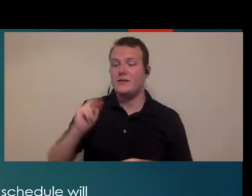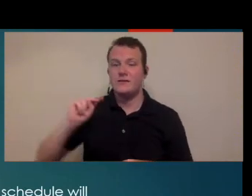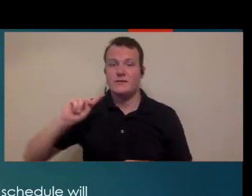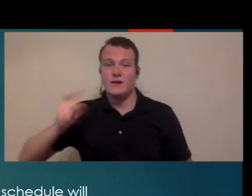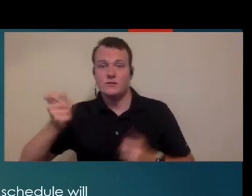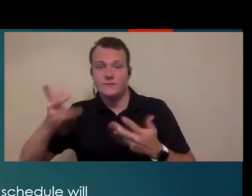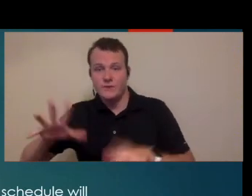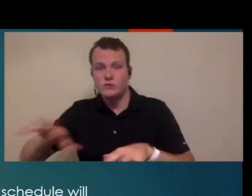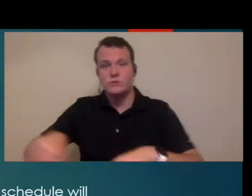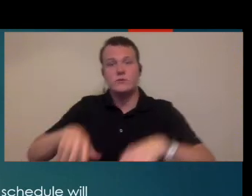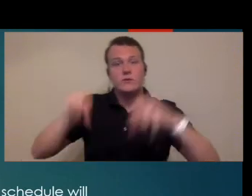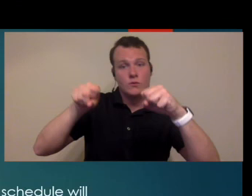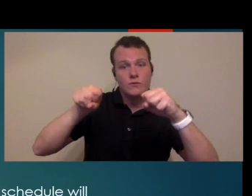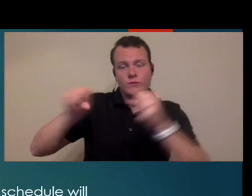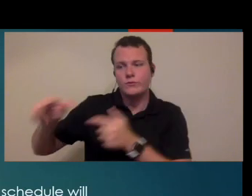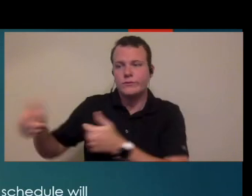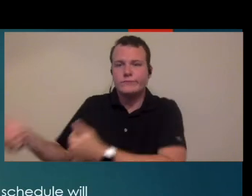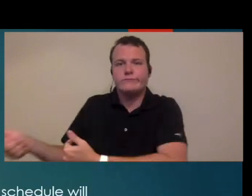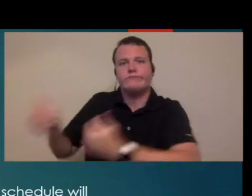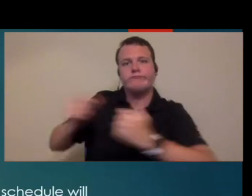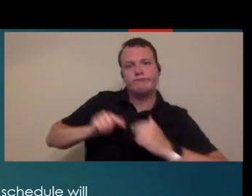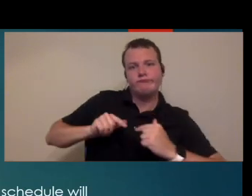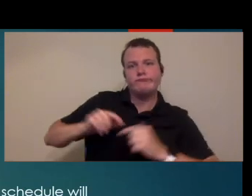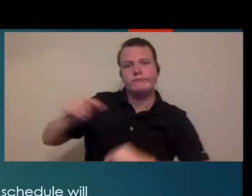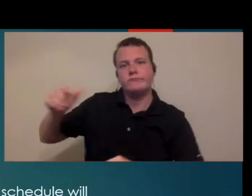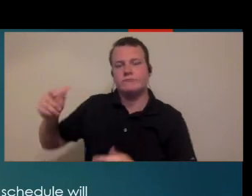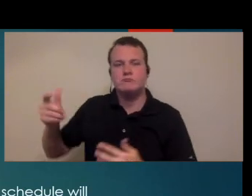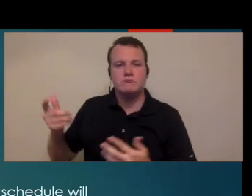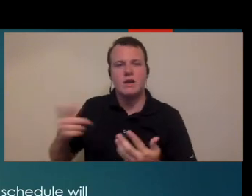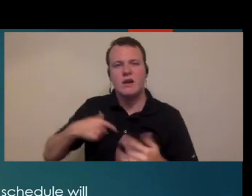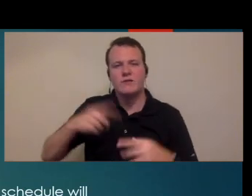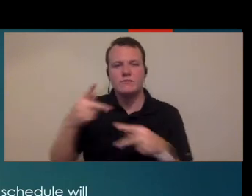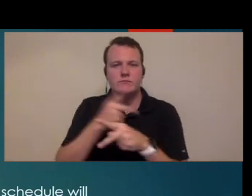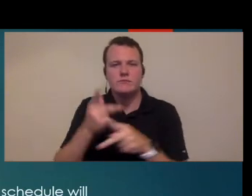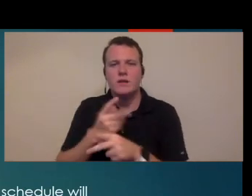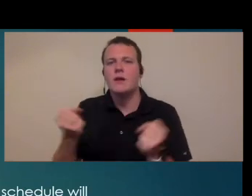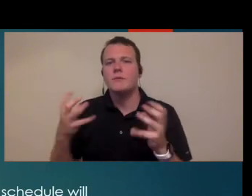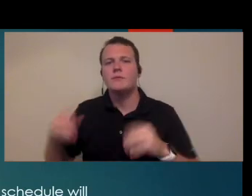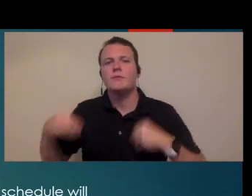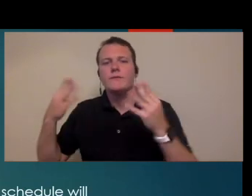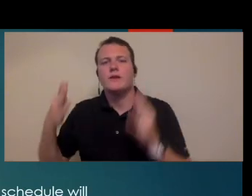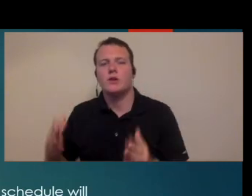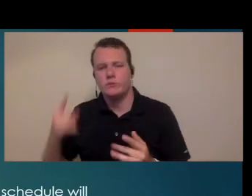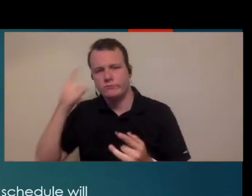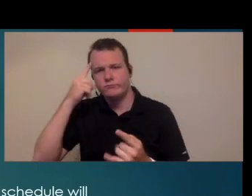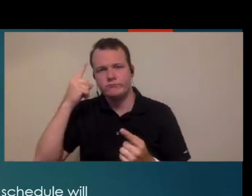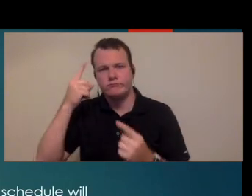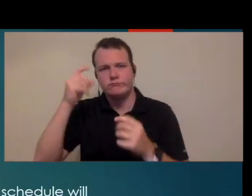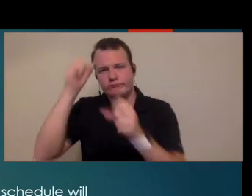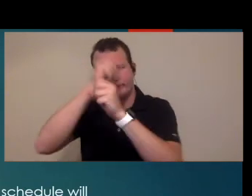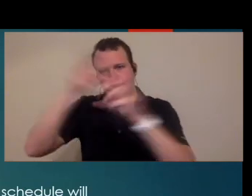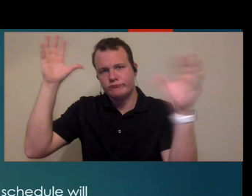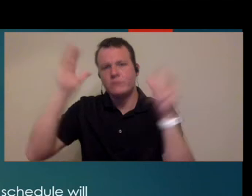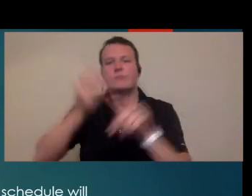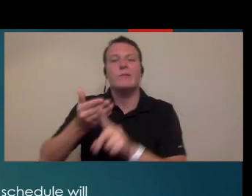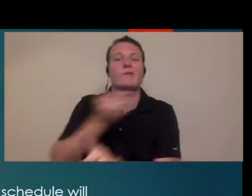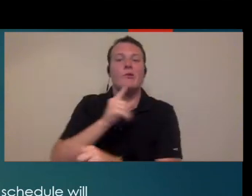the diagnostic test is done. they'll kind of switch patients. so you gotta kind of figure out how many providers and how that looks really before you can design